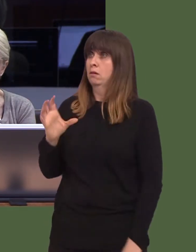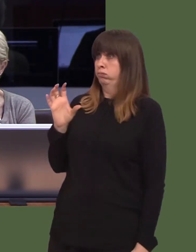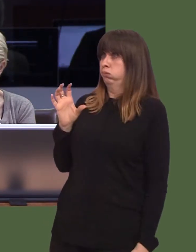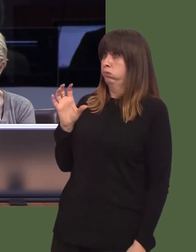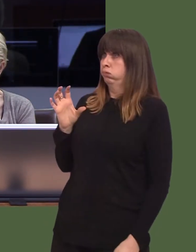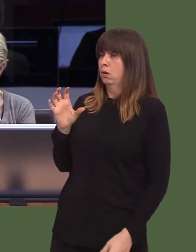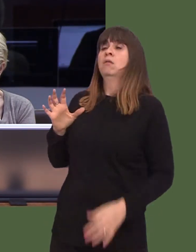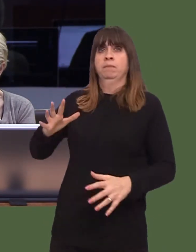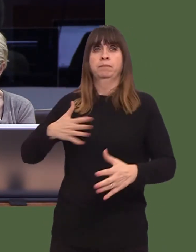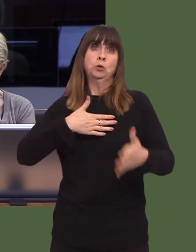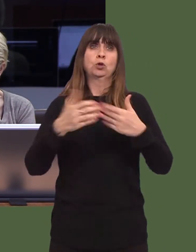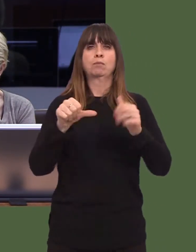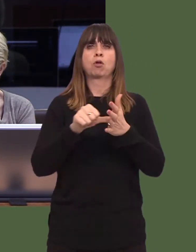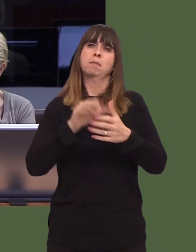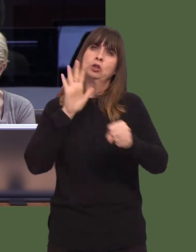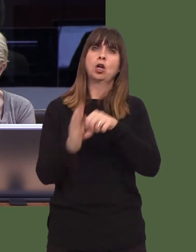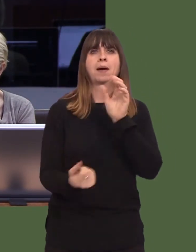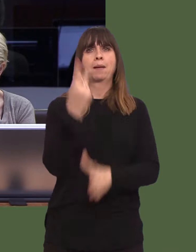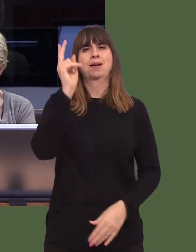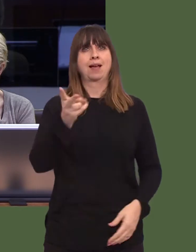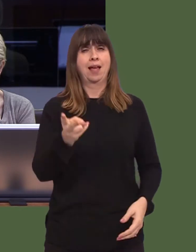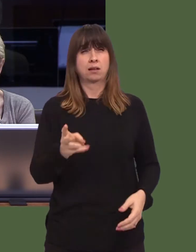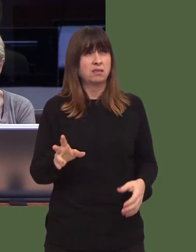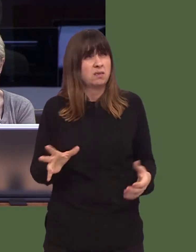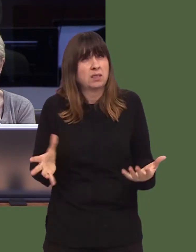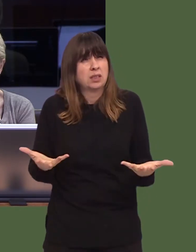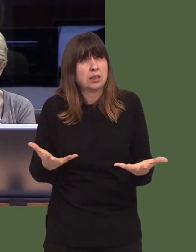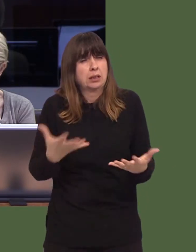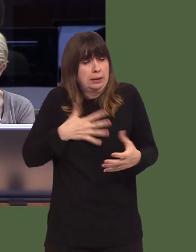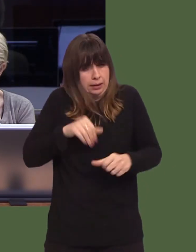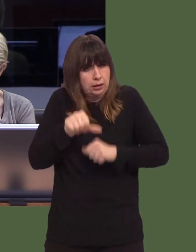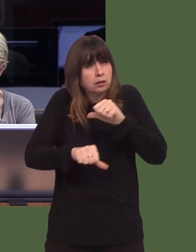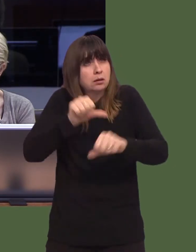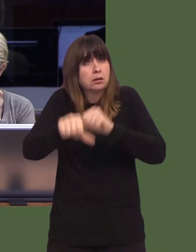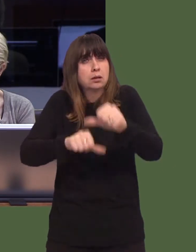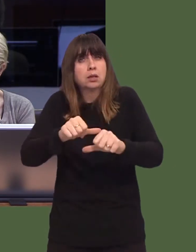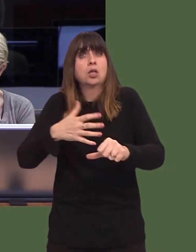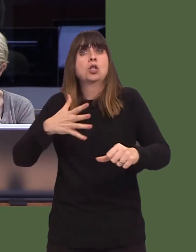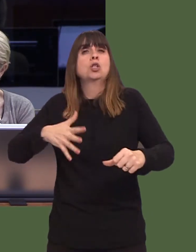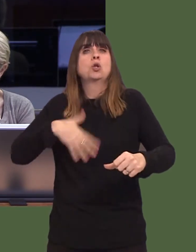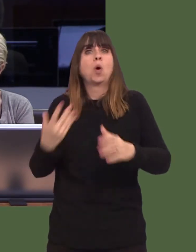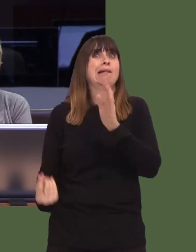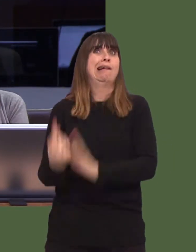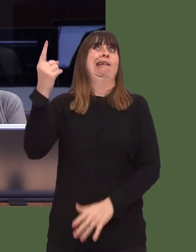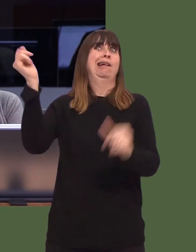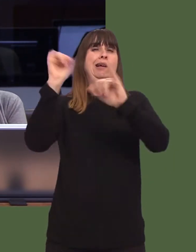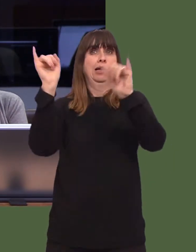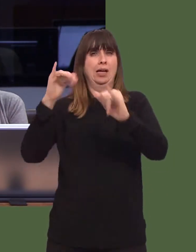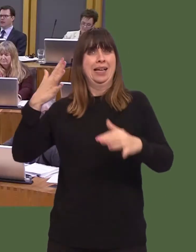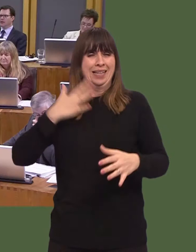basic problems in the NHS have to be prevented before they cause serious harm to some of our patients?